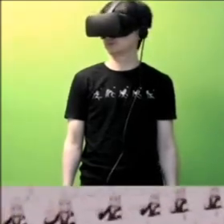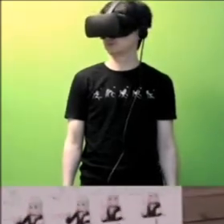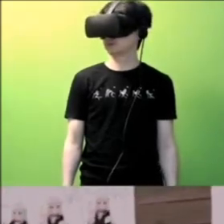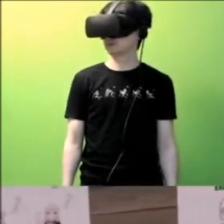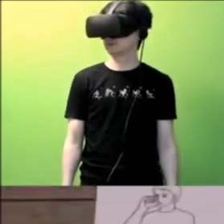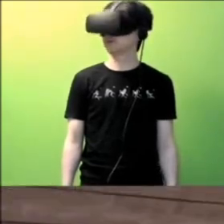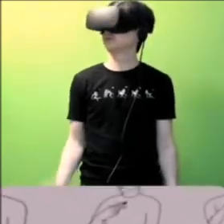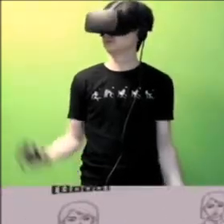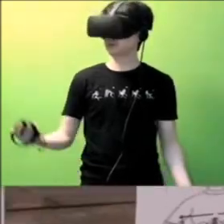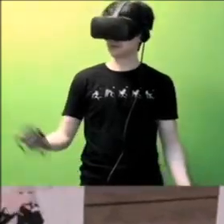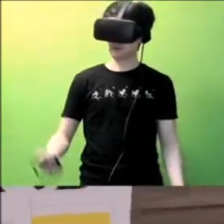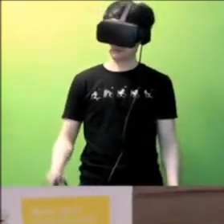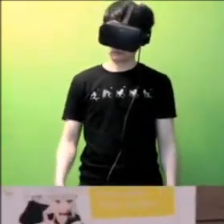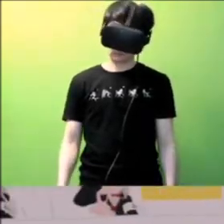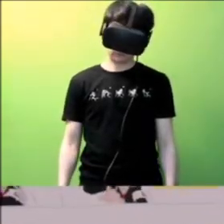Look at this